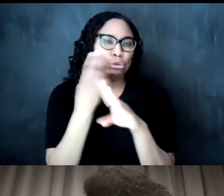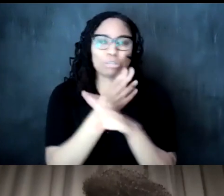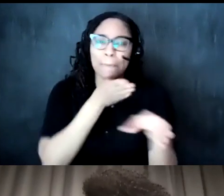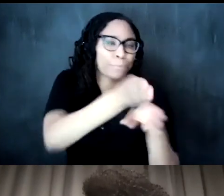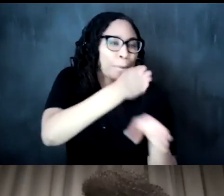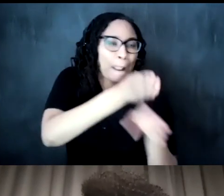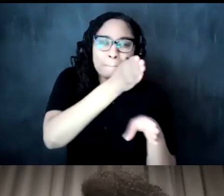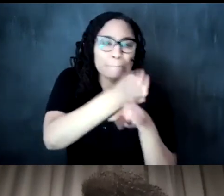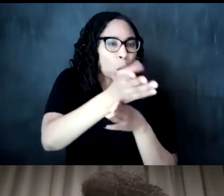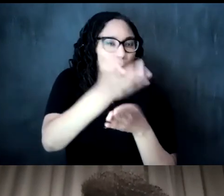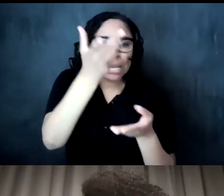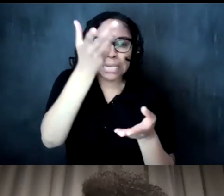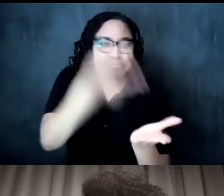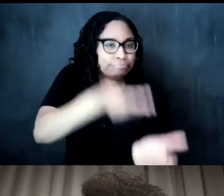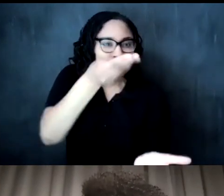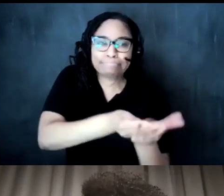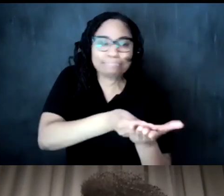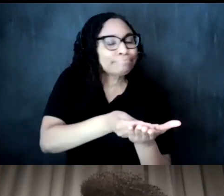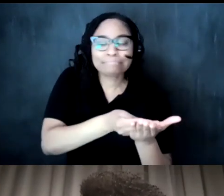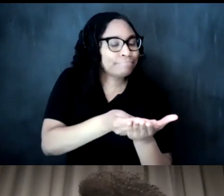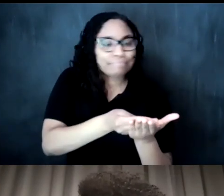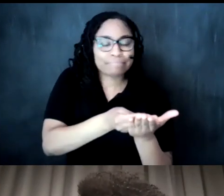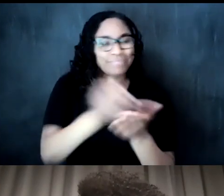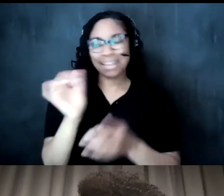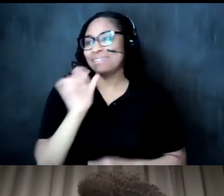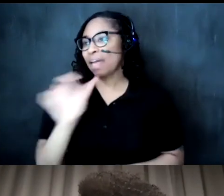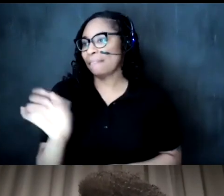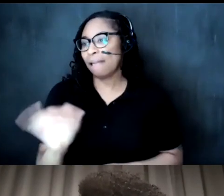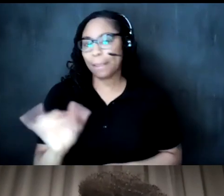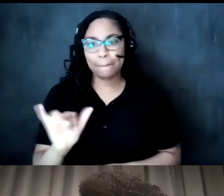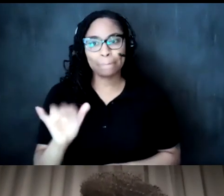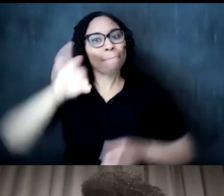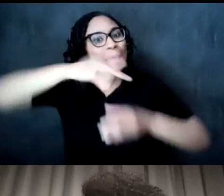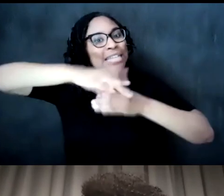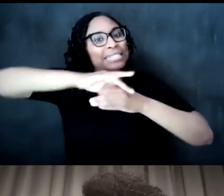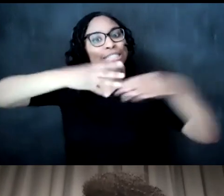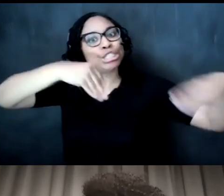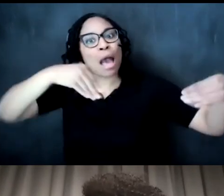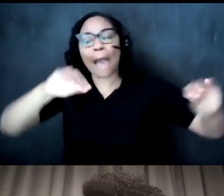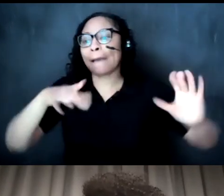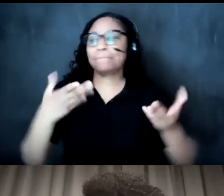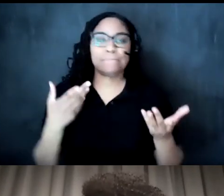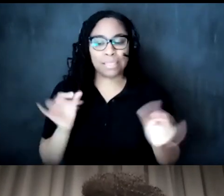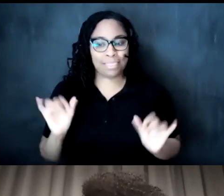source for income um like it's not like like they have tea shops or tea salons here in the americas